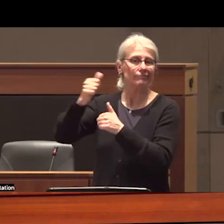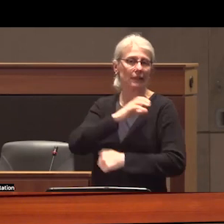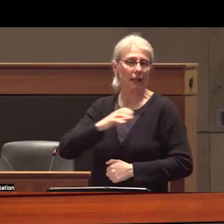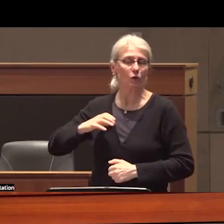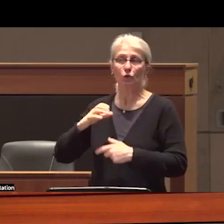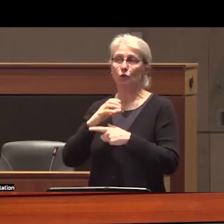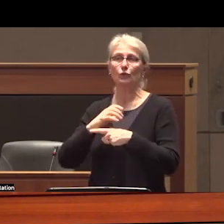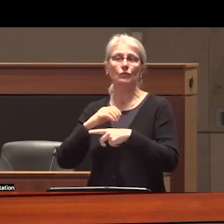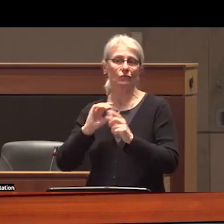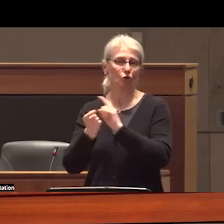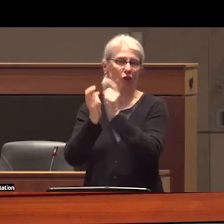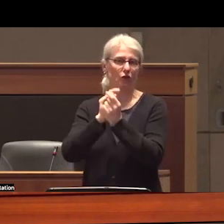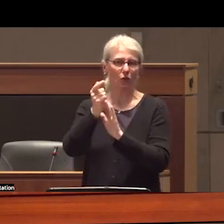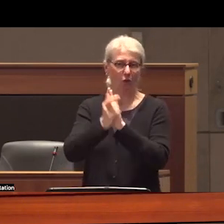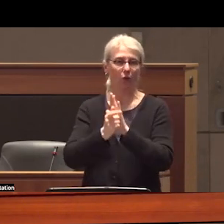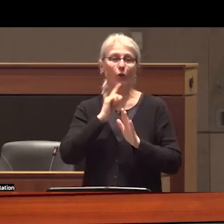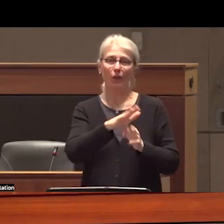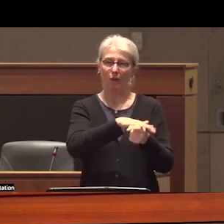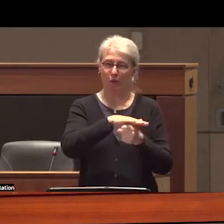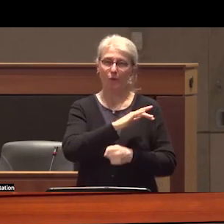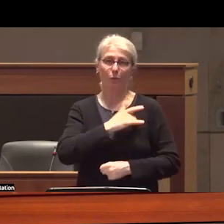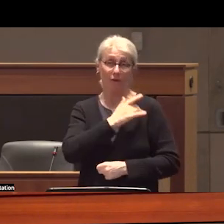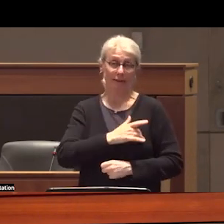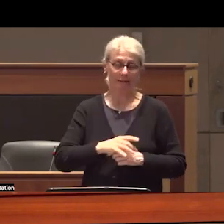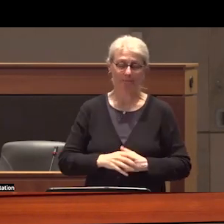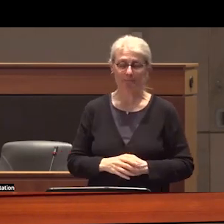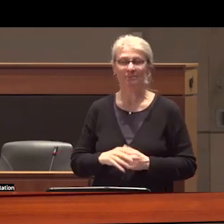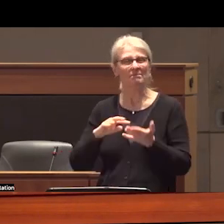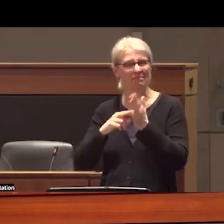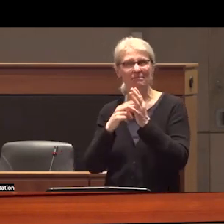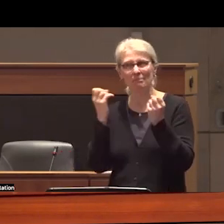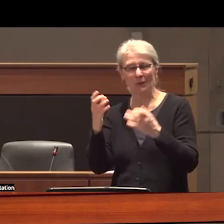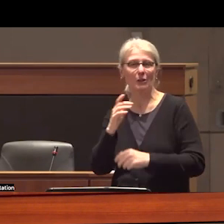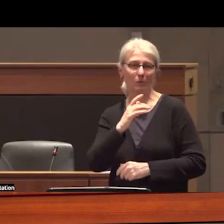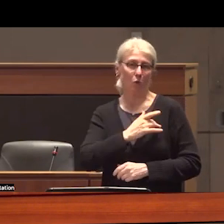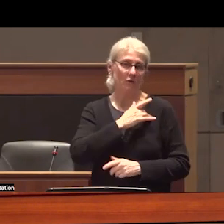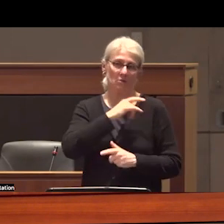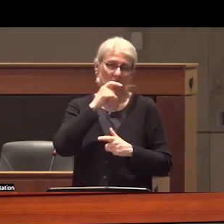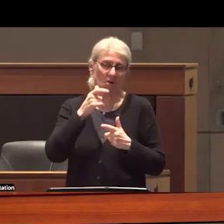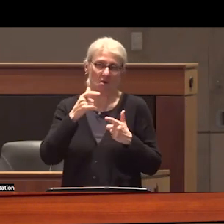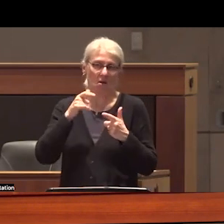implement the Amendment within their jurisdictions that many provinces didn't bother contributed to